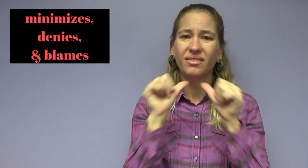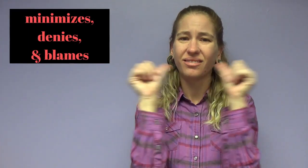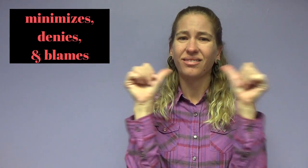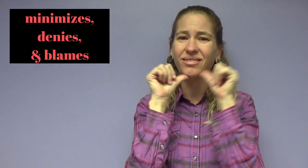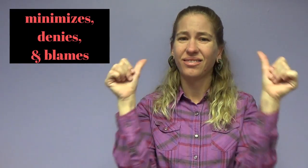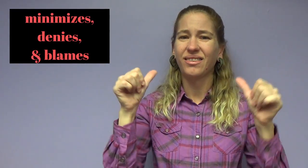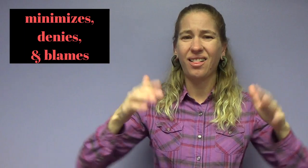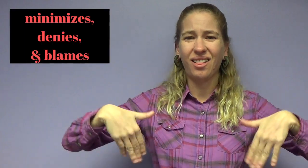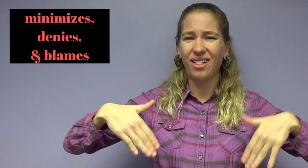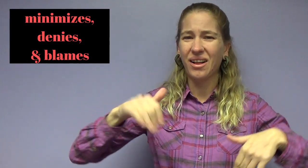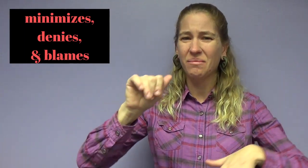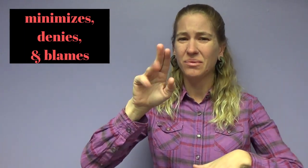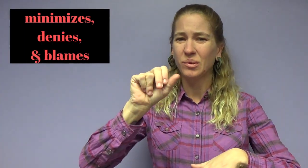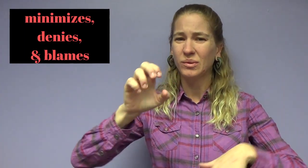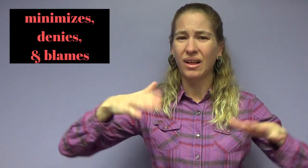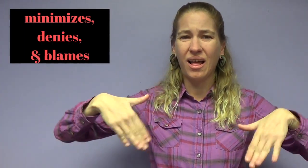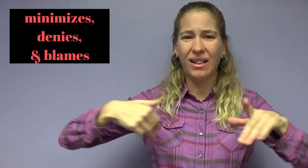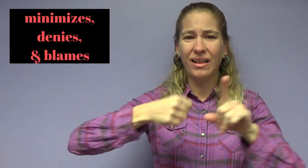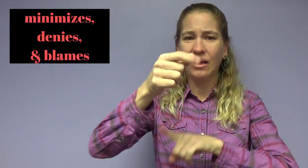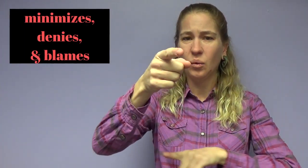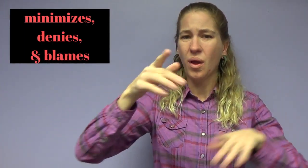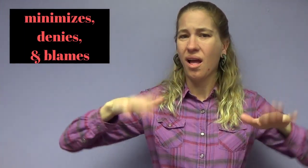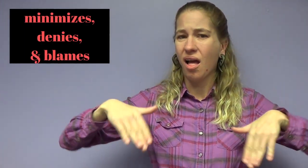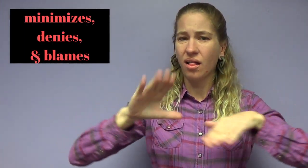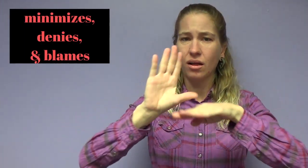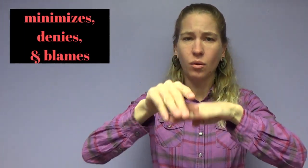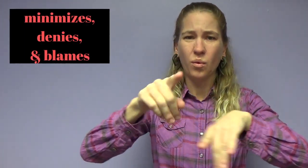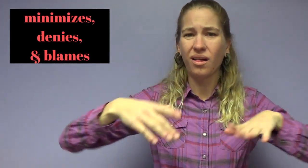Denies the abuse by saying things like they did not hit you or belittle you.